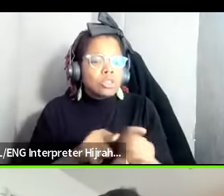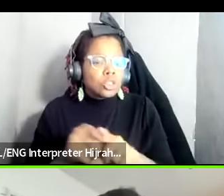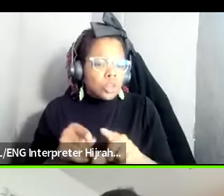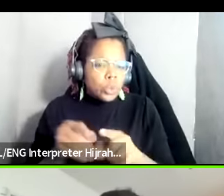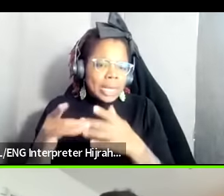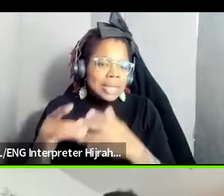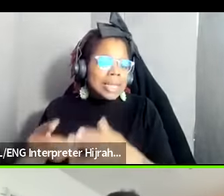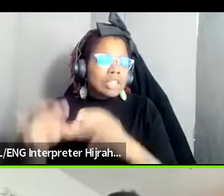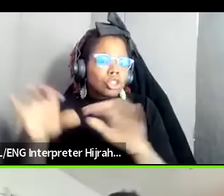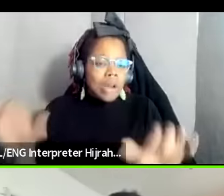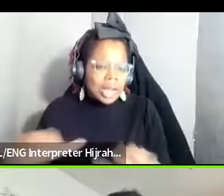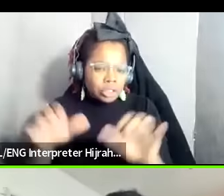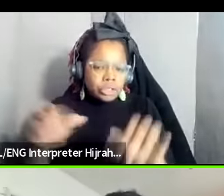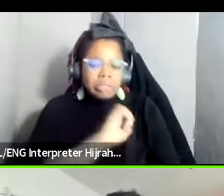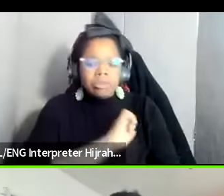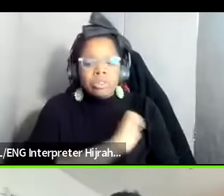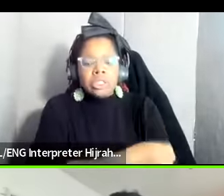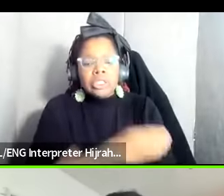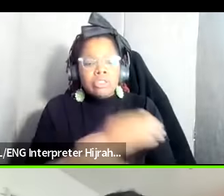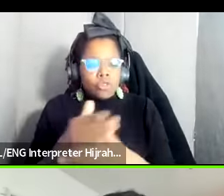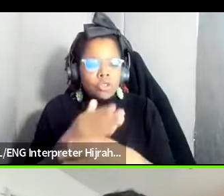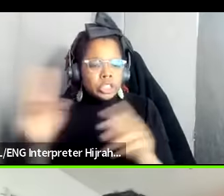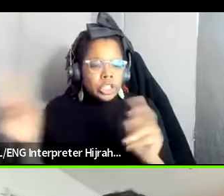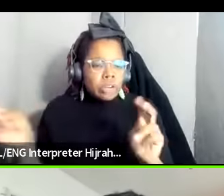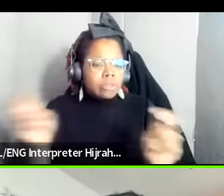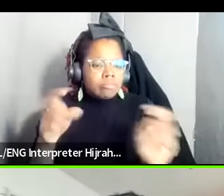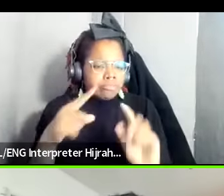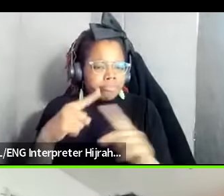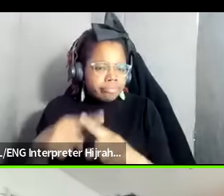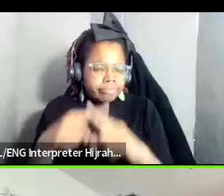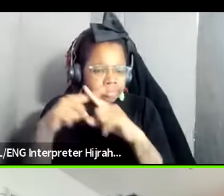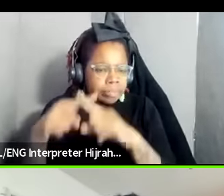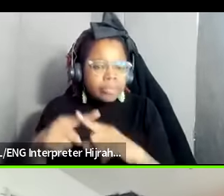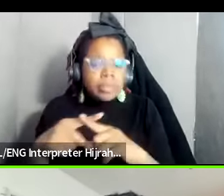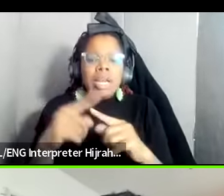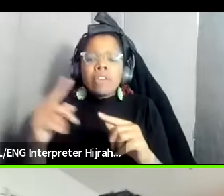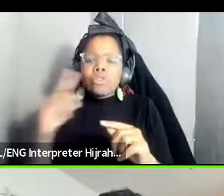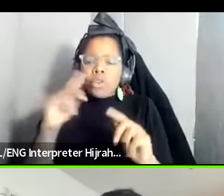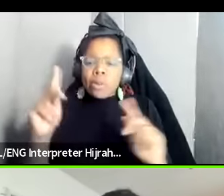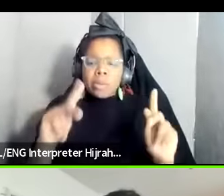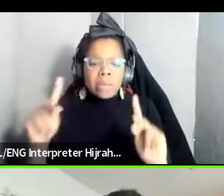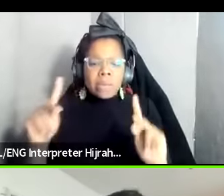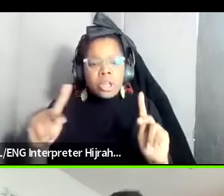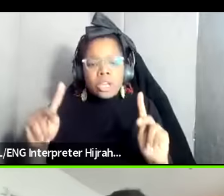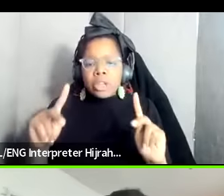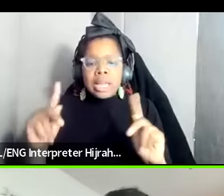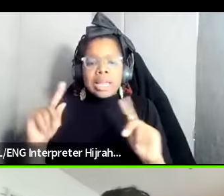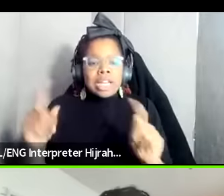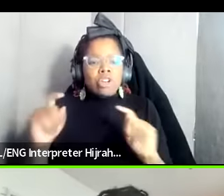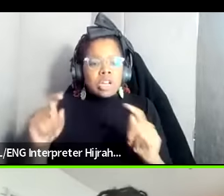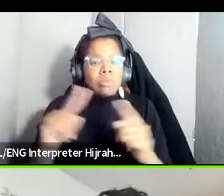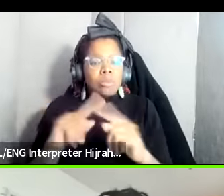energy toward Shar targets and folks who um you know are contributing to all of our suffering